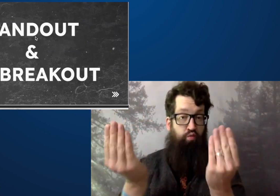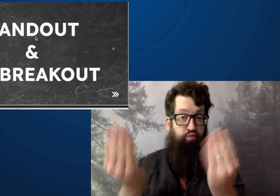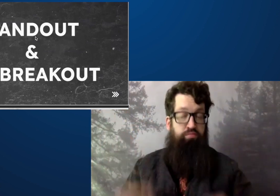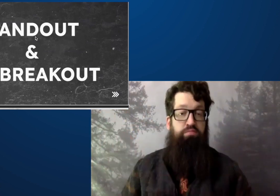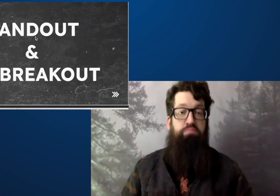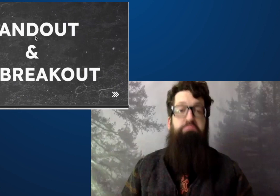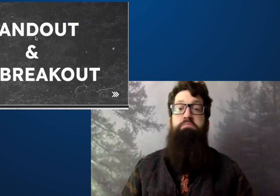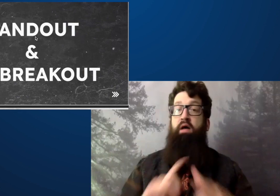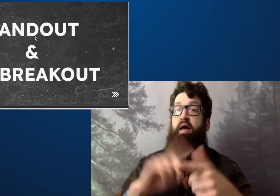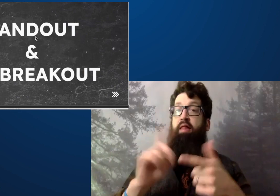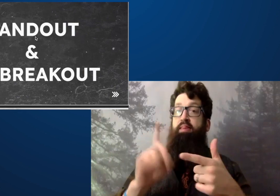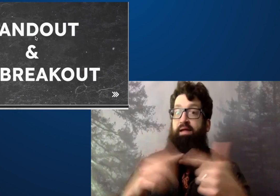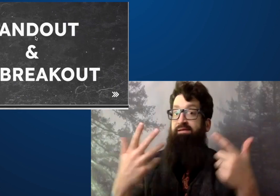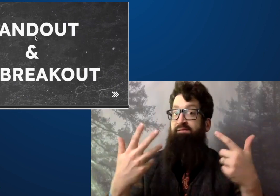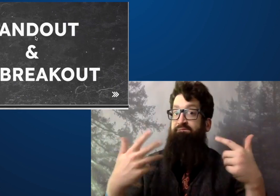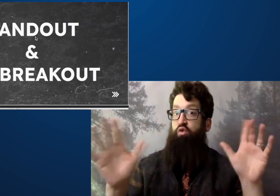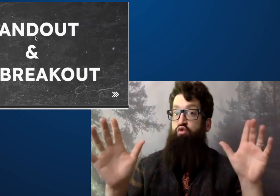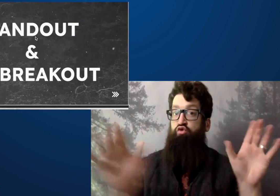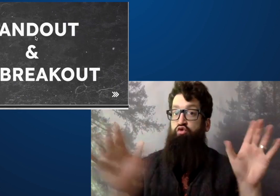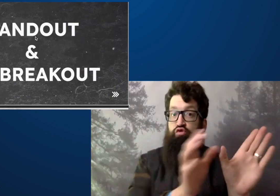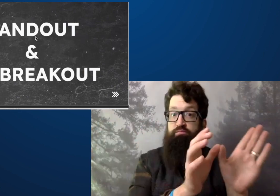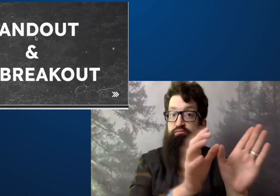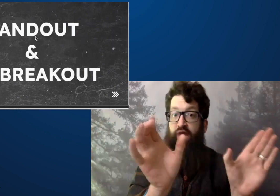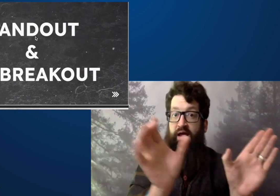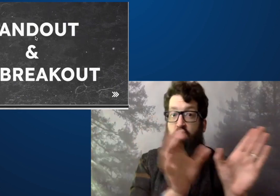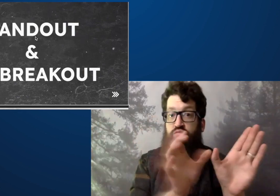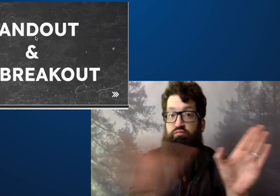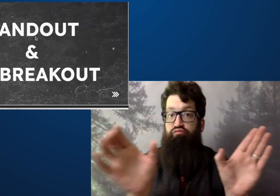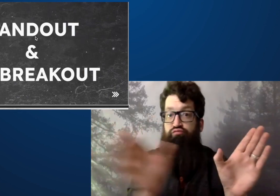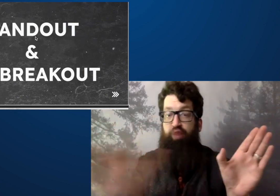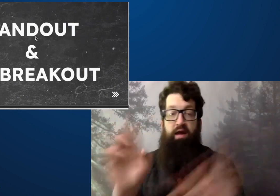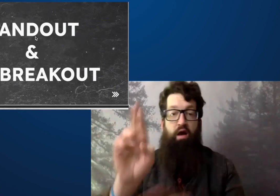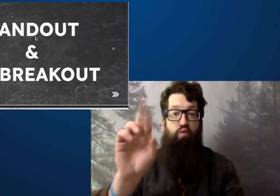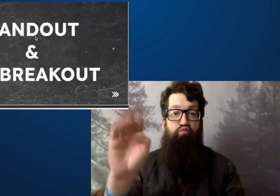Again, this handout is only three pages. And